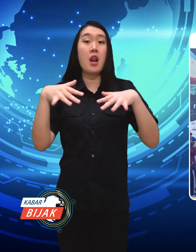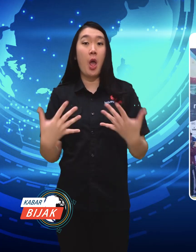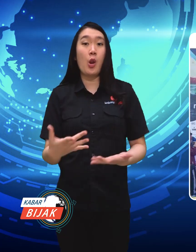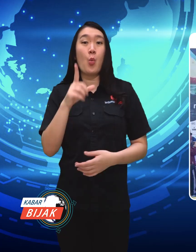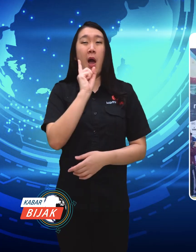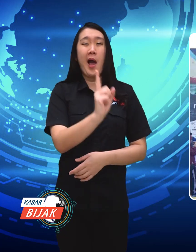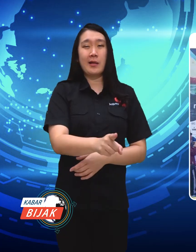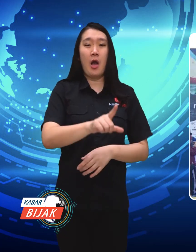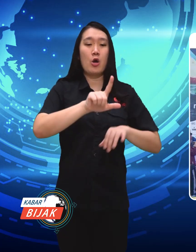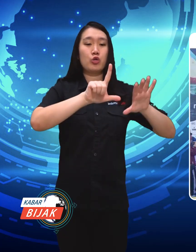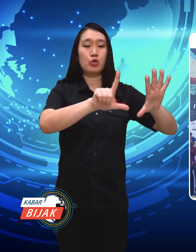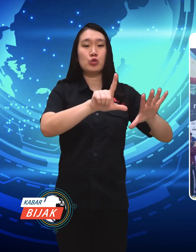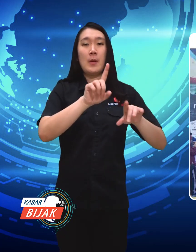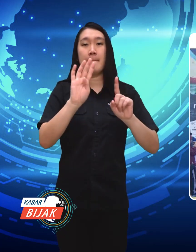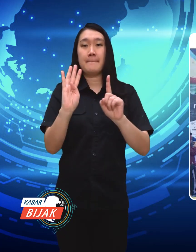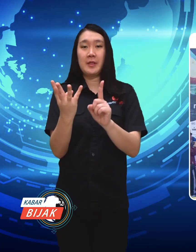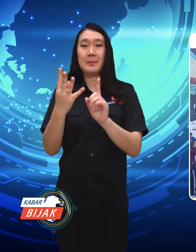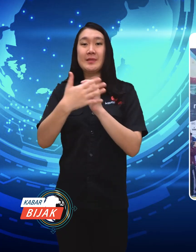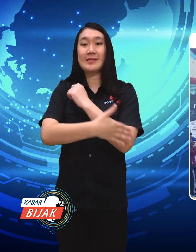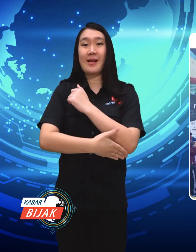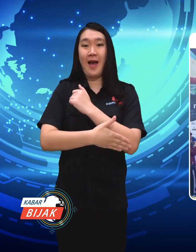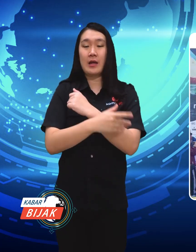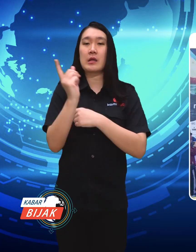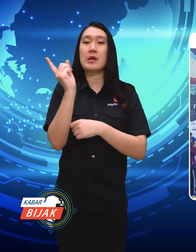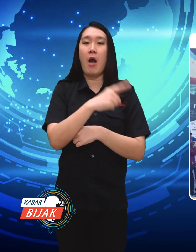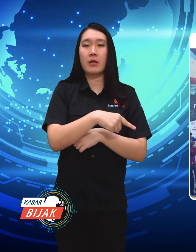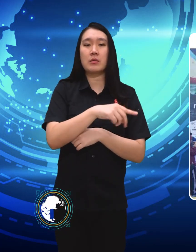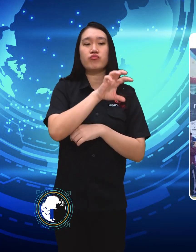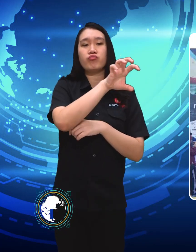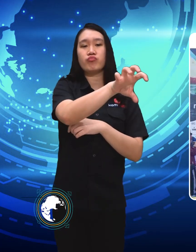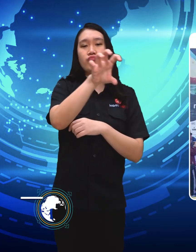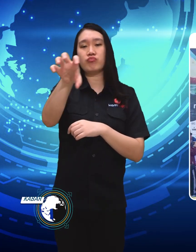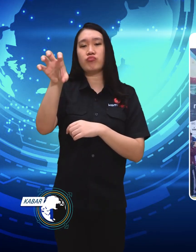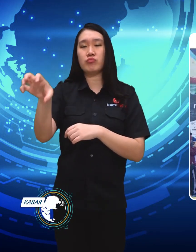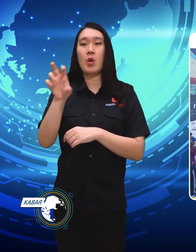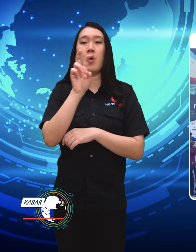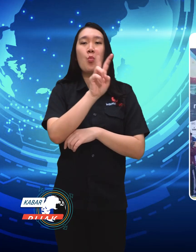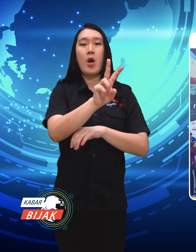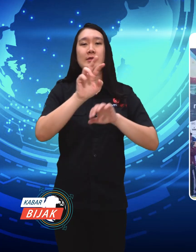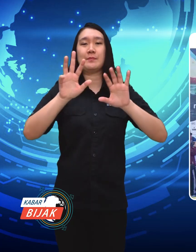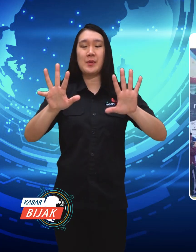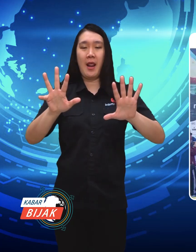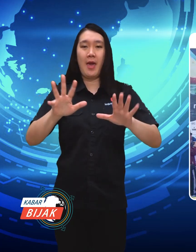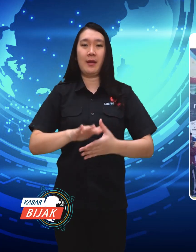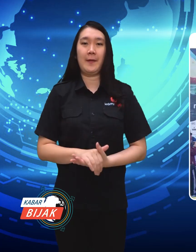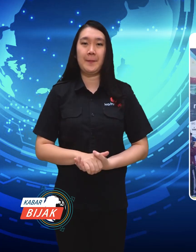competed 714 participants from 29 countries.